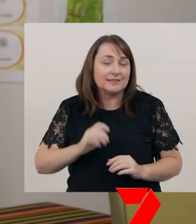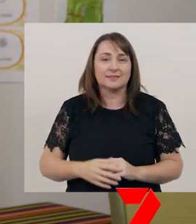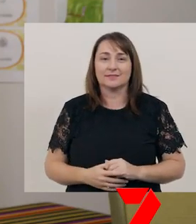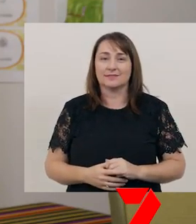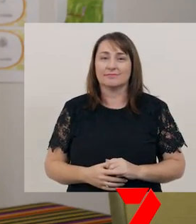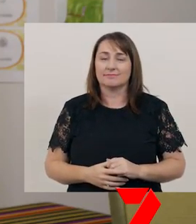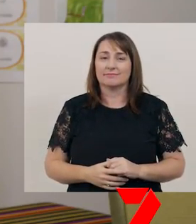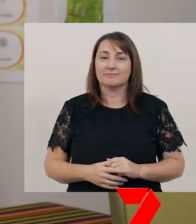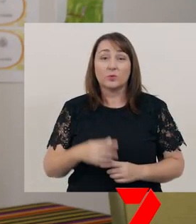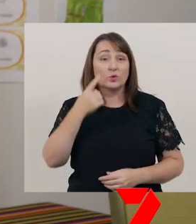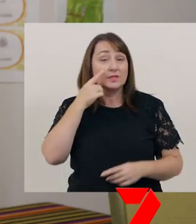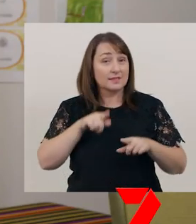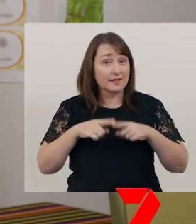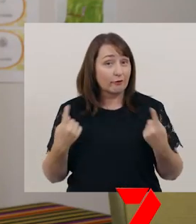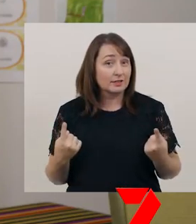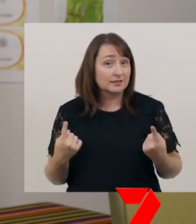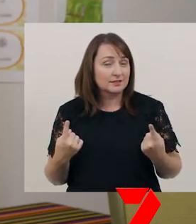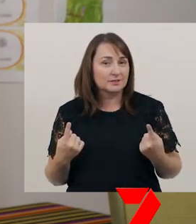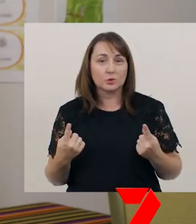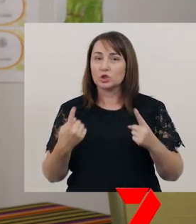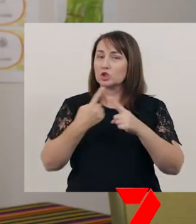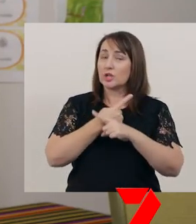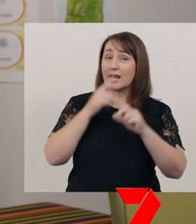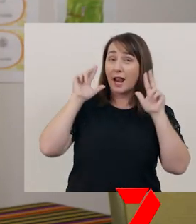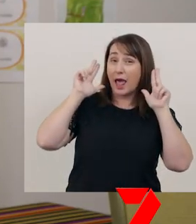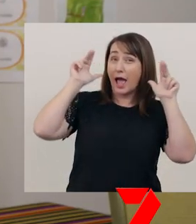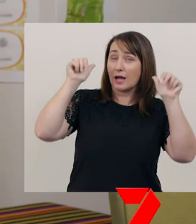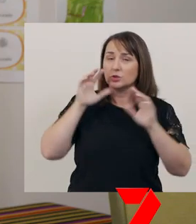What did you notice, when you changed the volume of your voice?